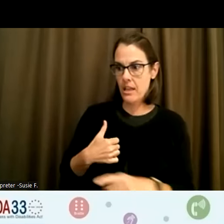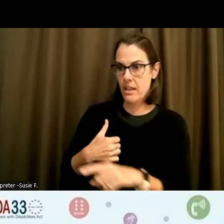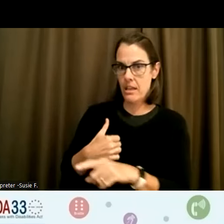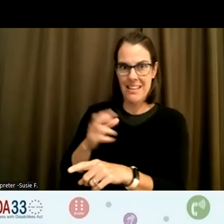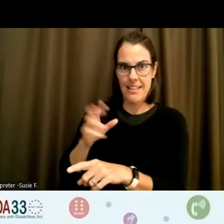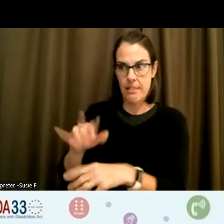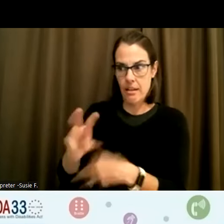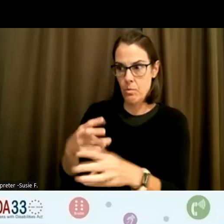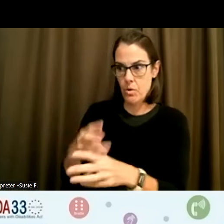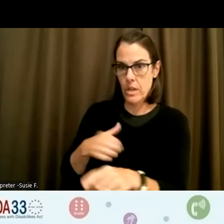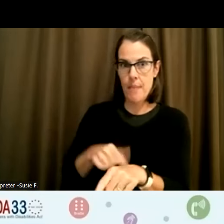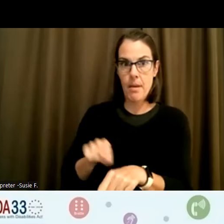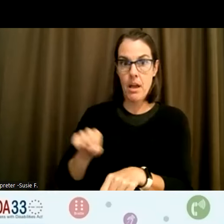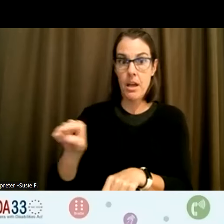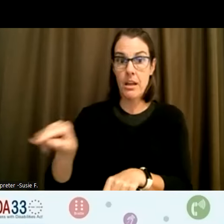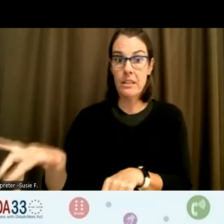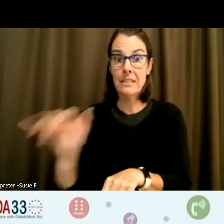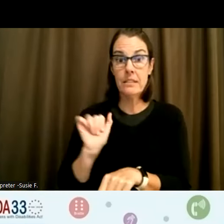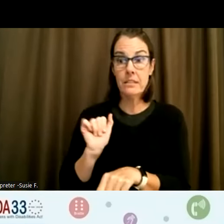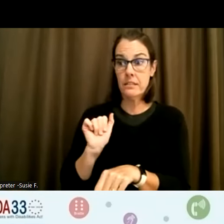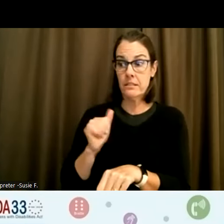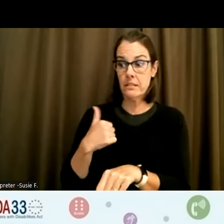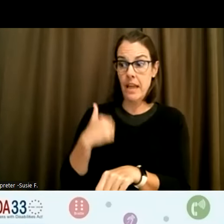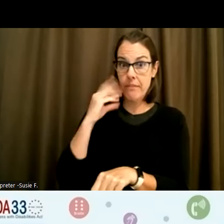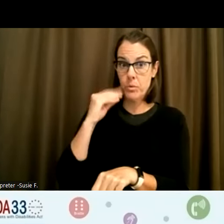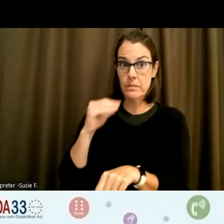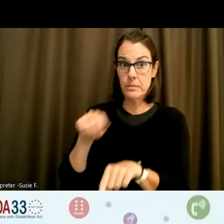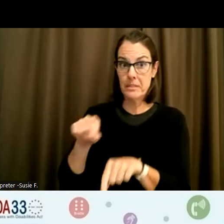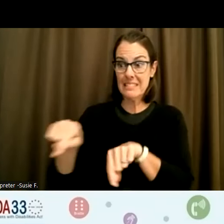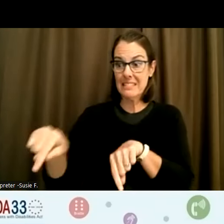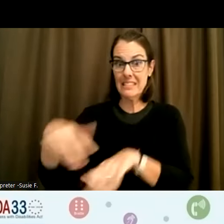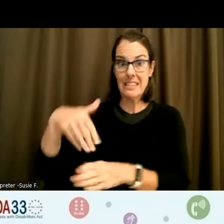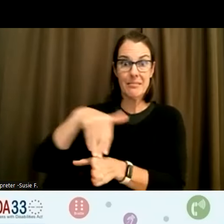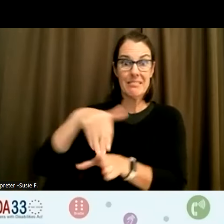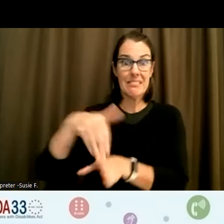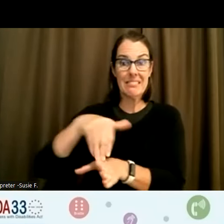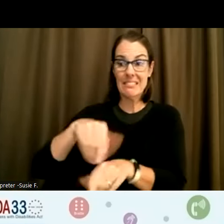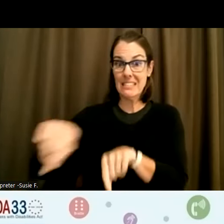have these experiences and 1 foot outside that doesn't feel like I have